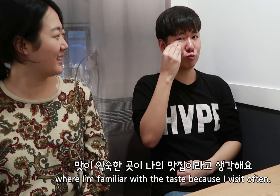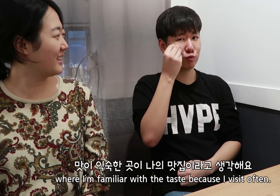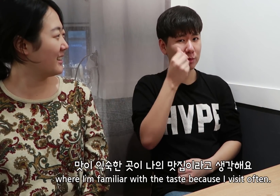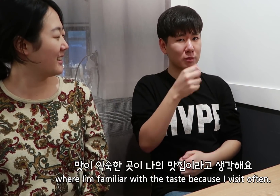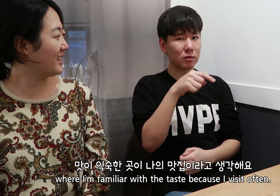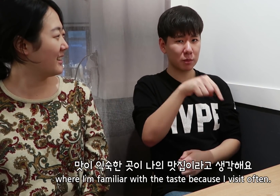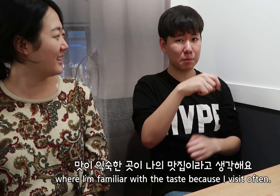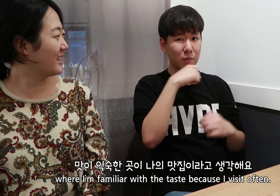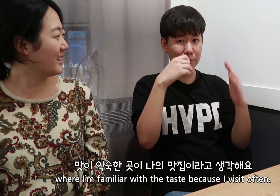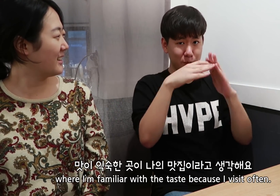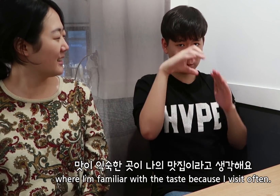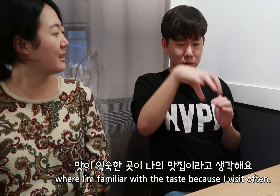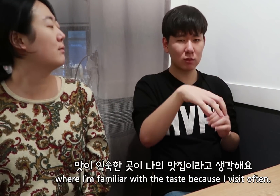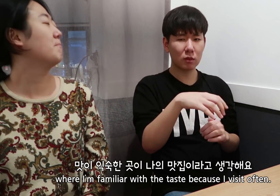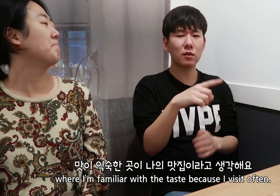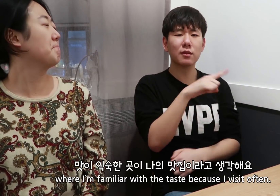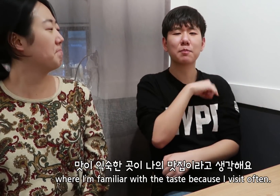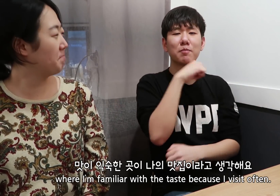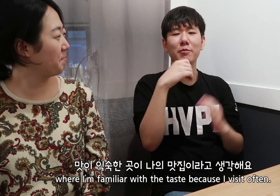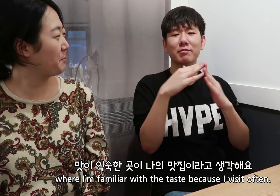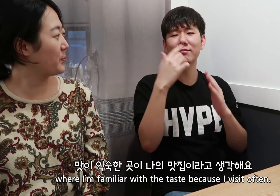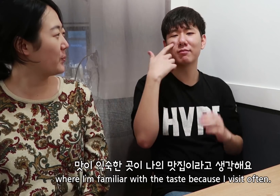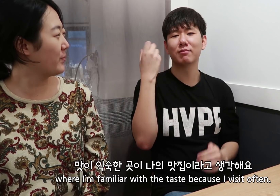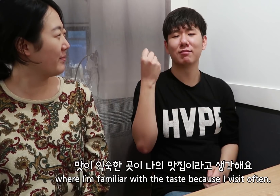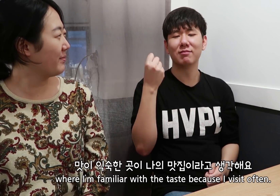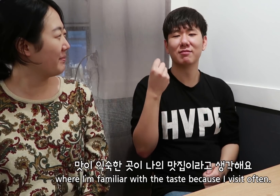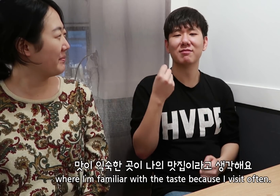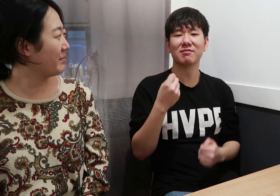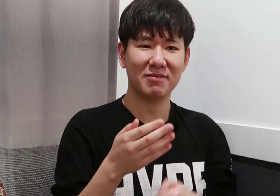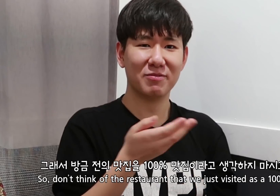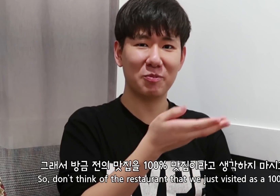and where I’m familiar with the taste because I visit often.